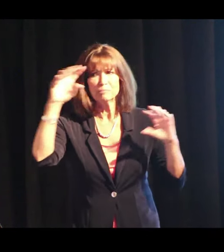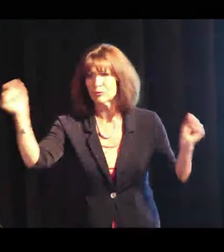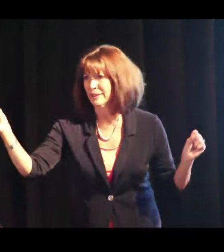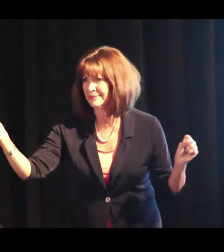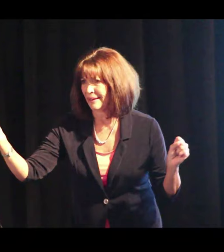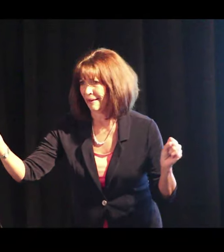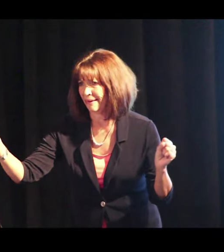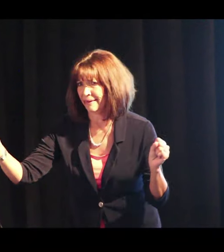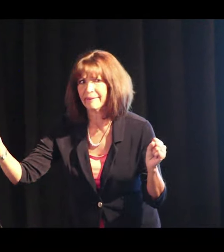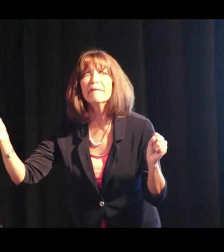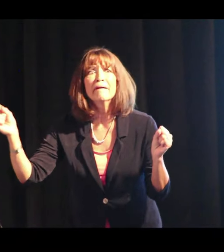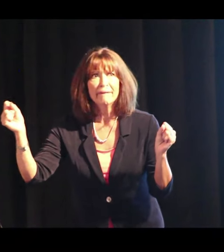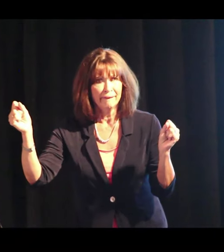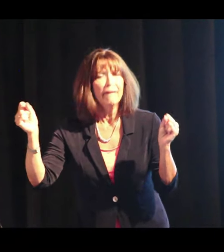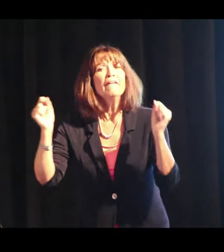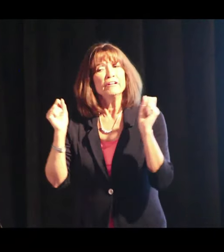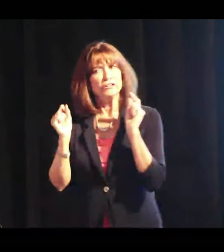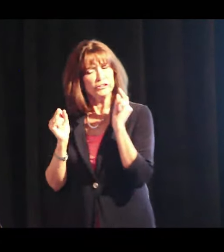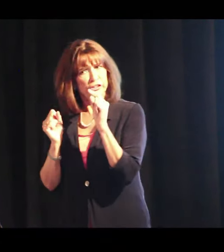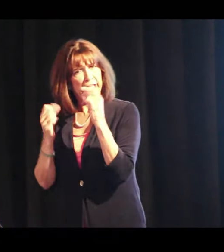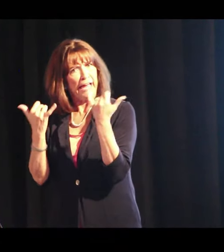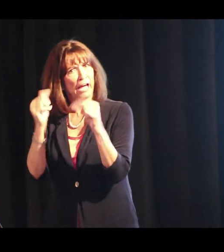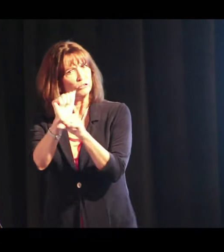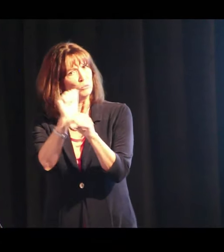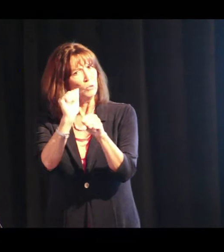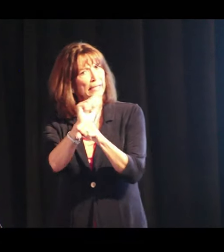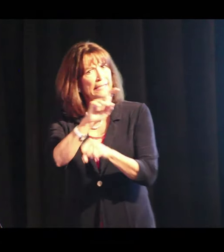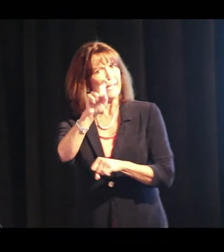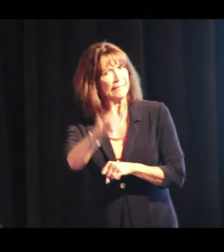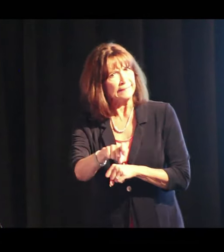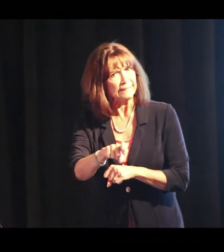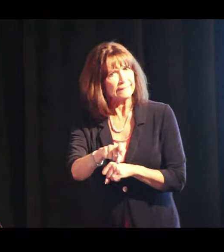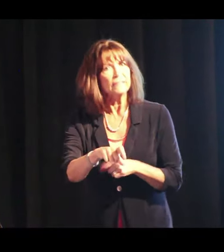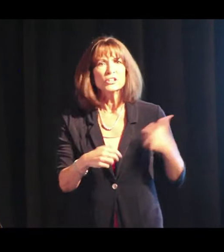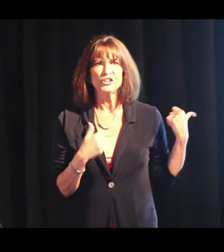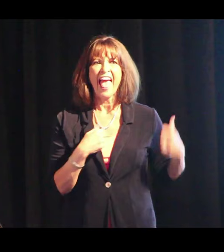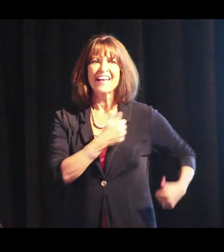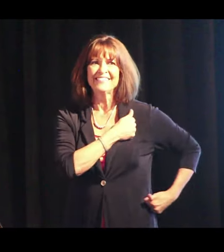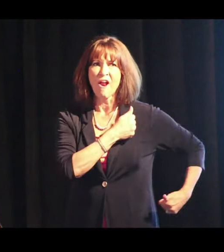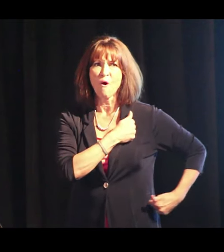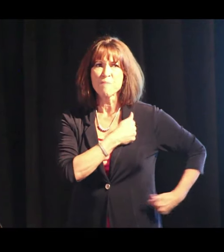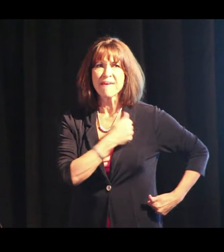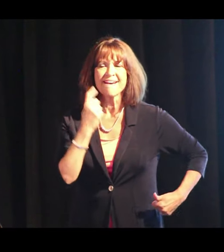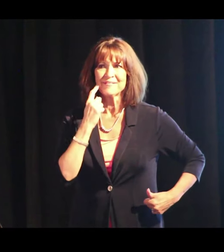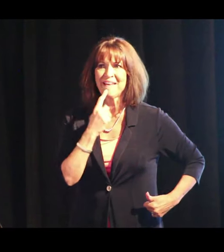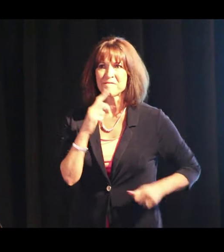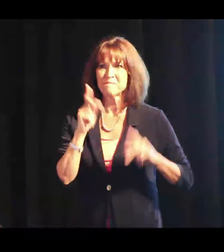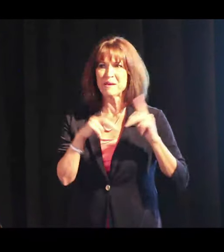and she's now working in Texas. And she has an army of deaf people